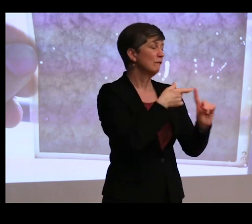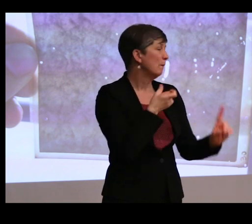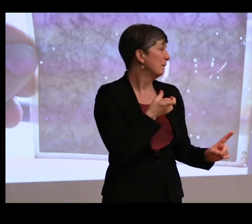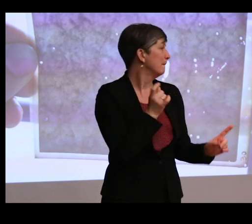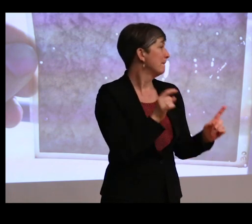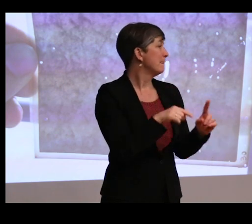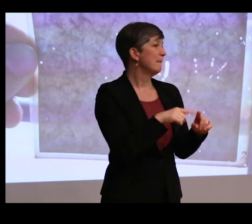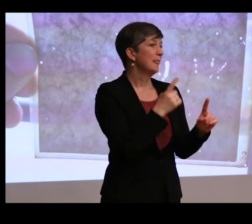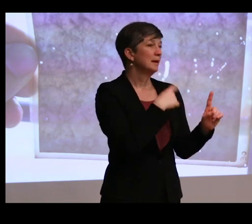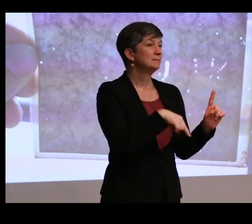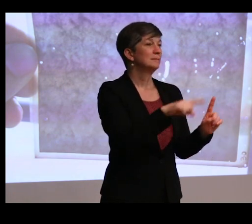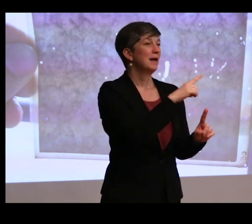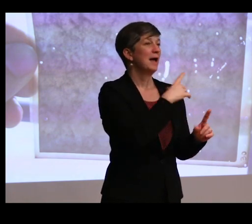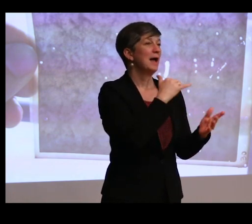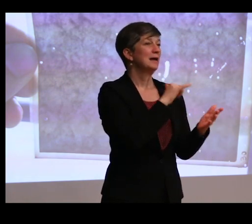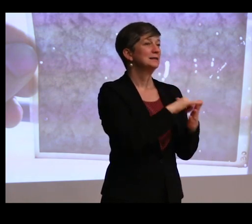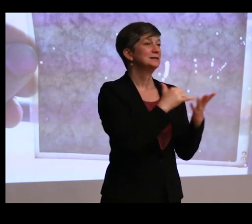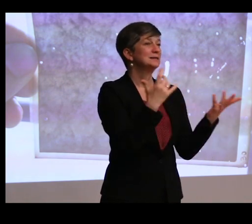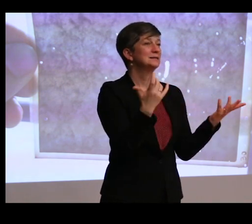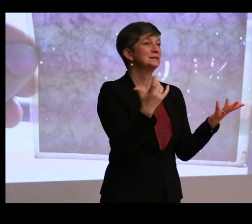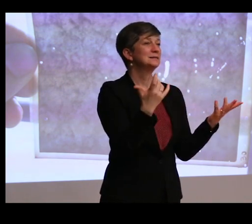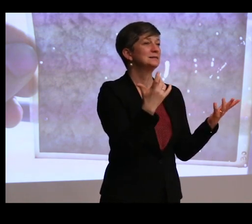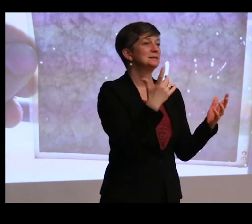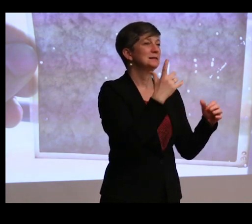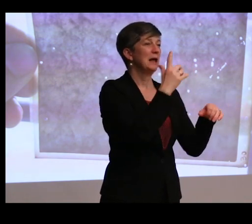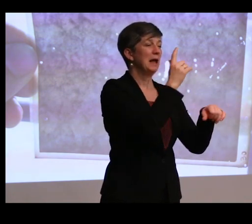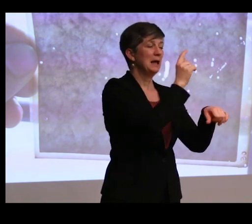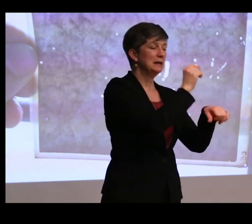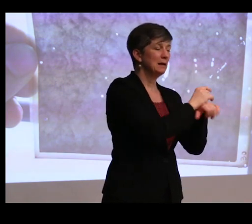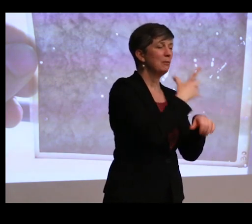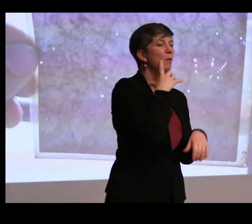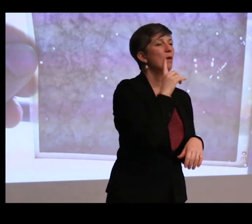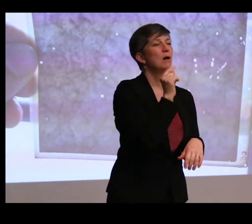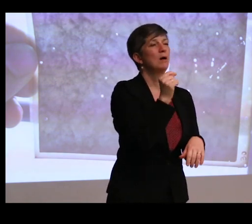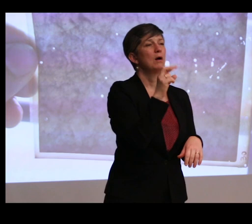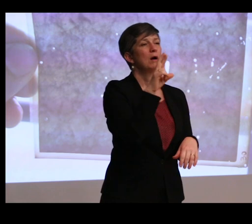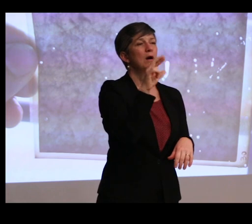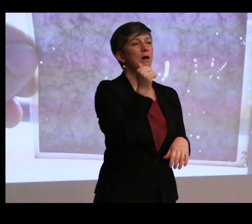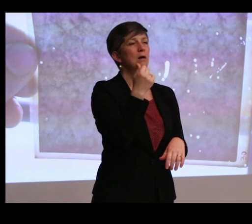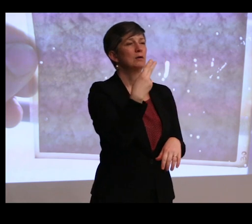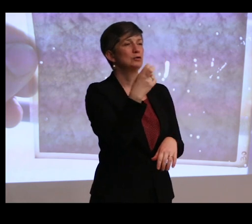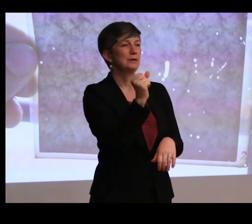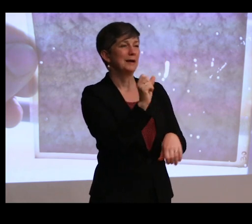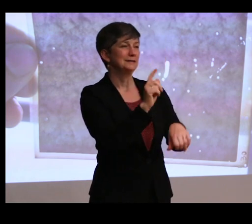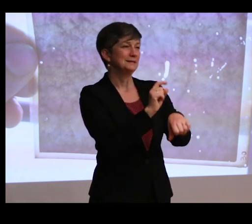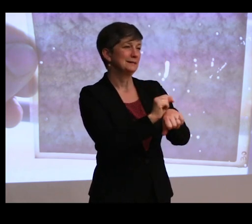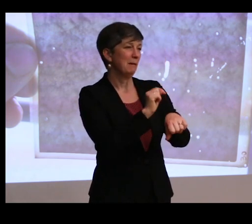Does it have a temporal or trans-temporal character? Do you know?